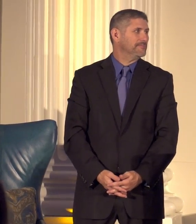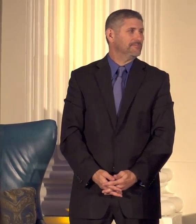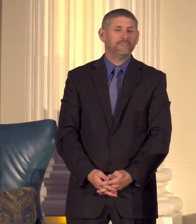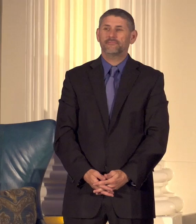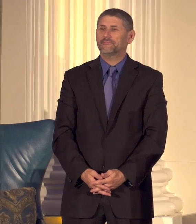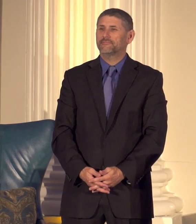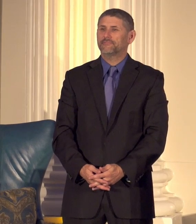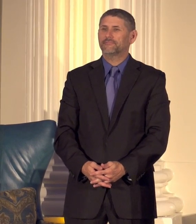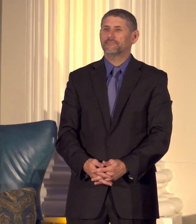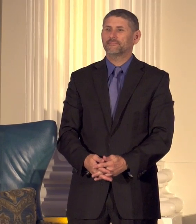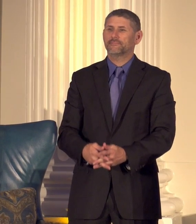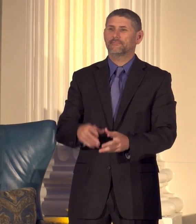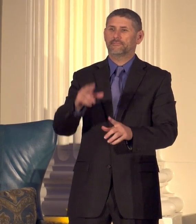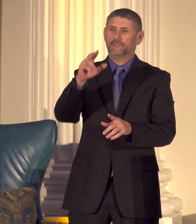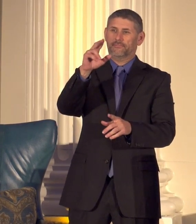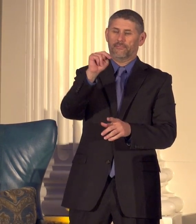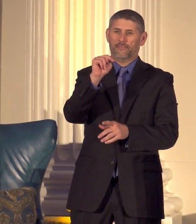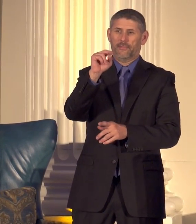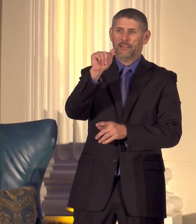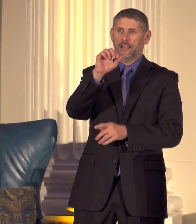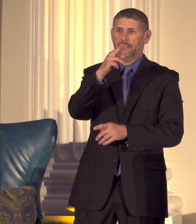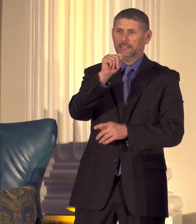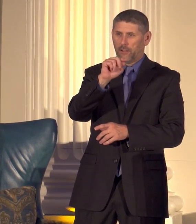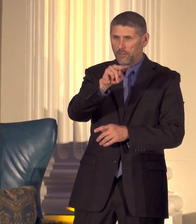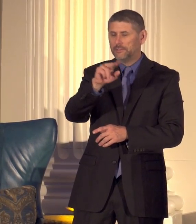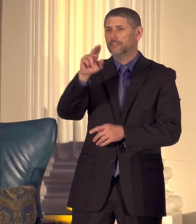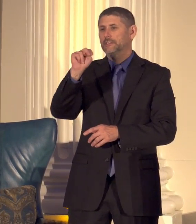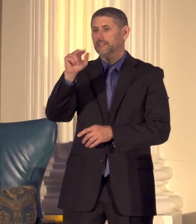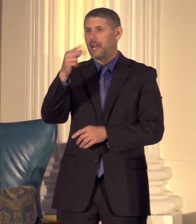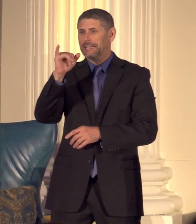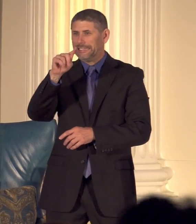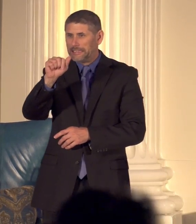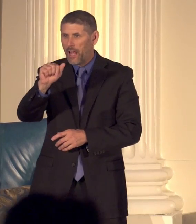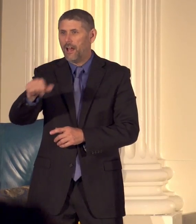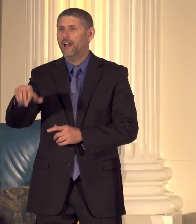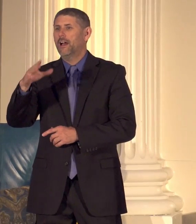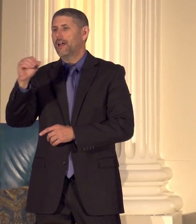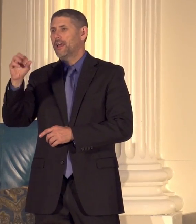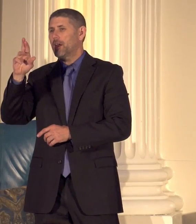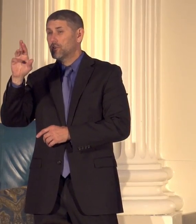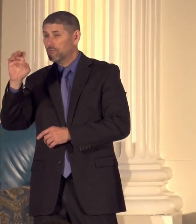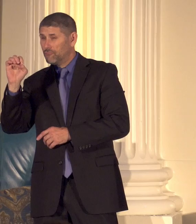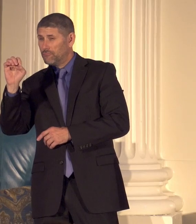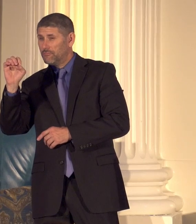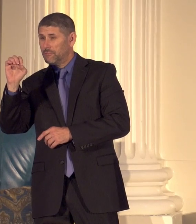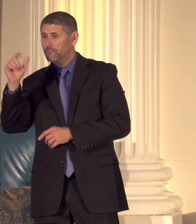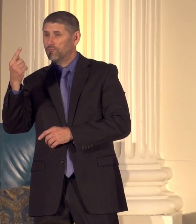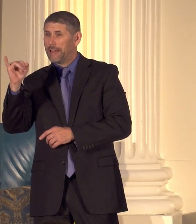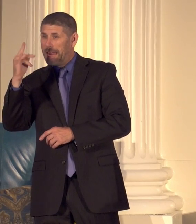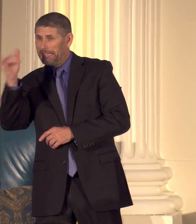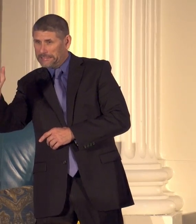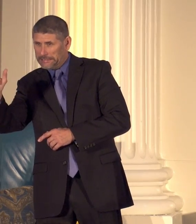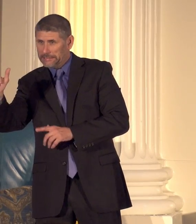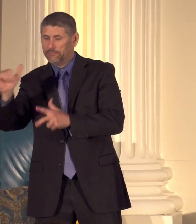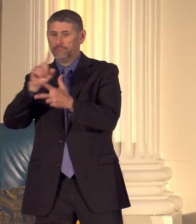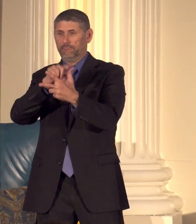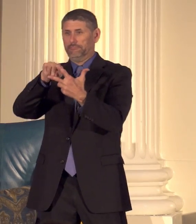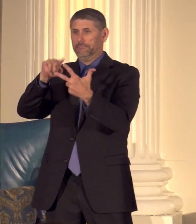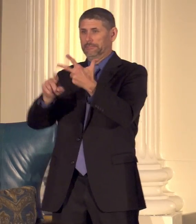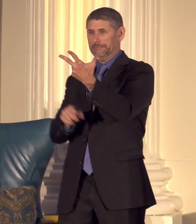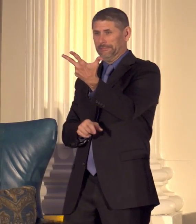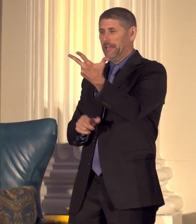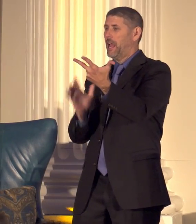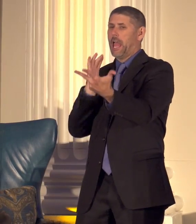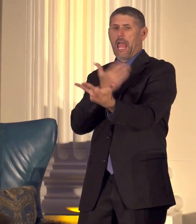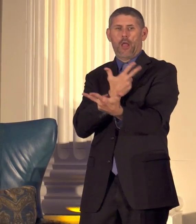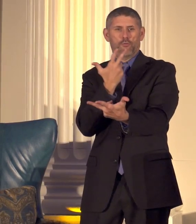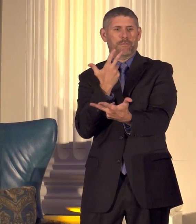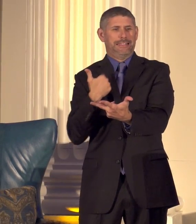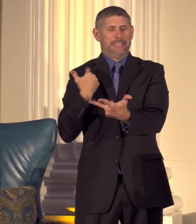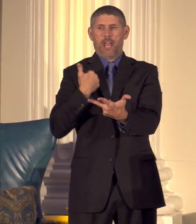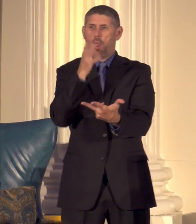nagamma Namita and rhaggy rhaggy are three young women and they travel and